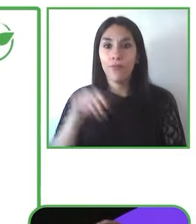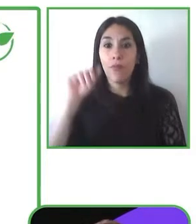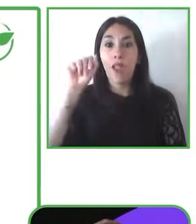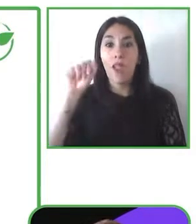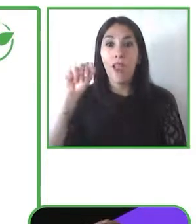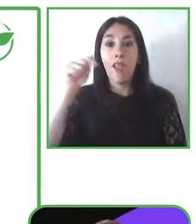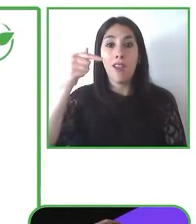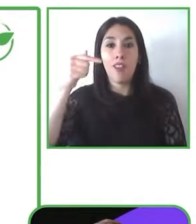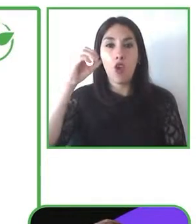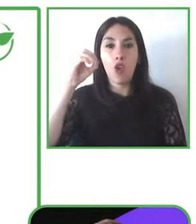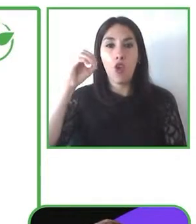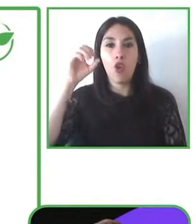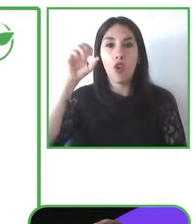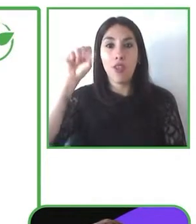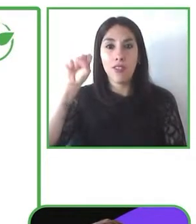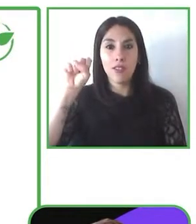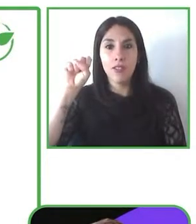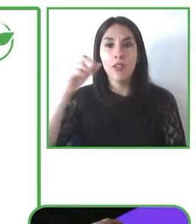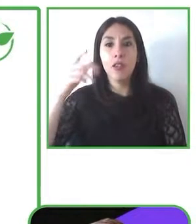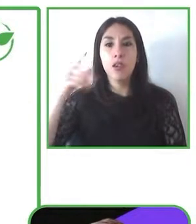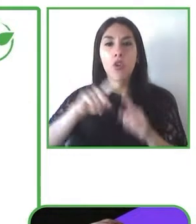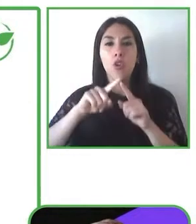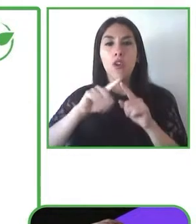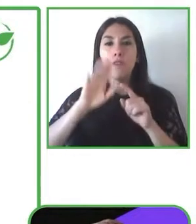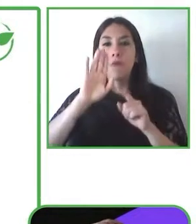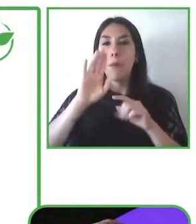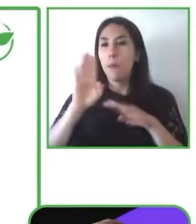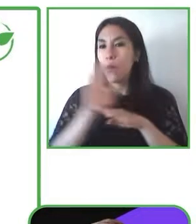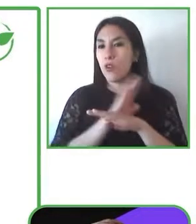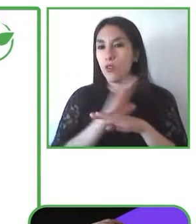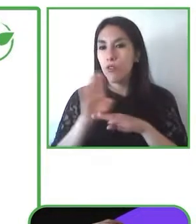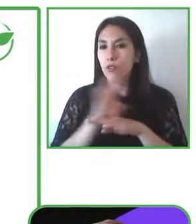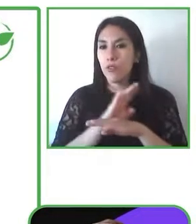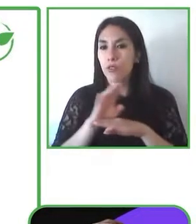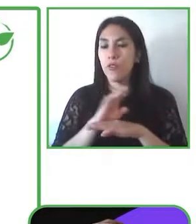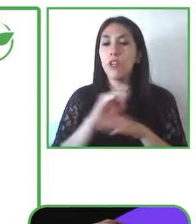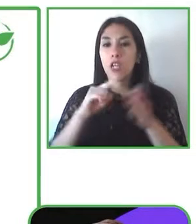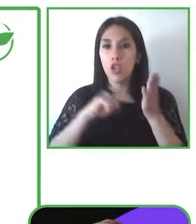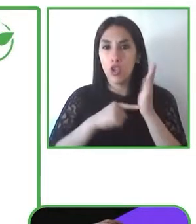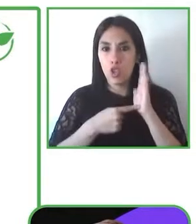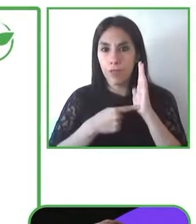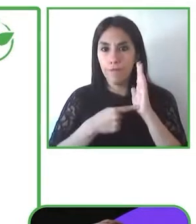with 109,000 employees in 71 countries and are headquartered in Brazil in France